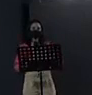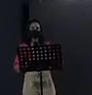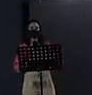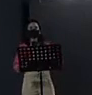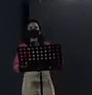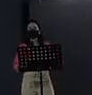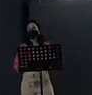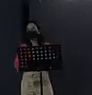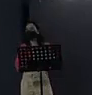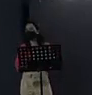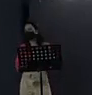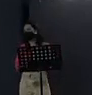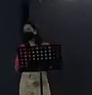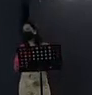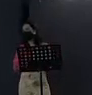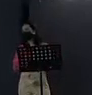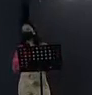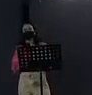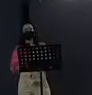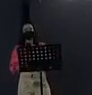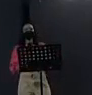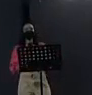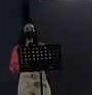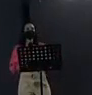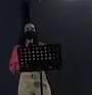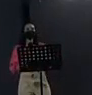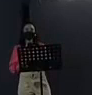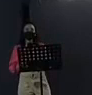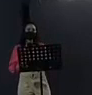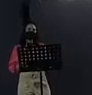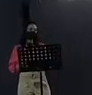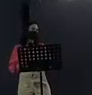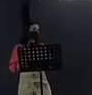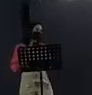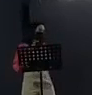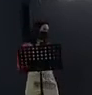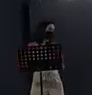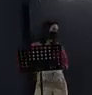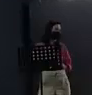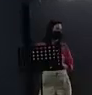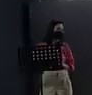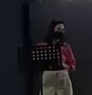women's groups and also, if you tell us, it can also be through Facebook